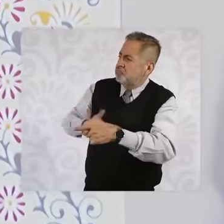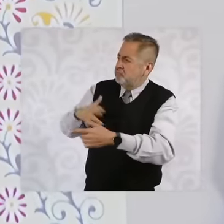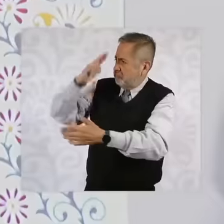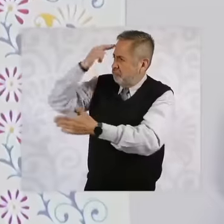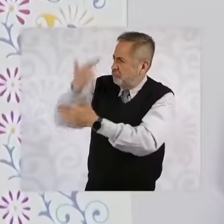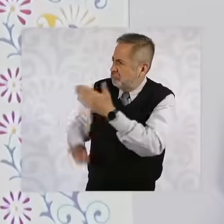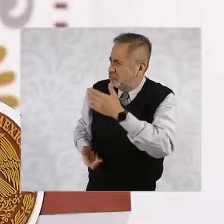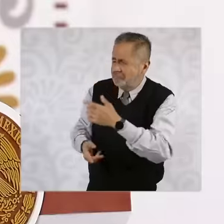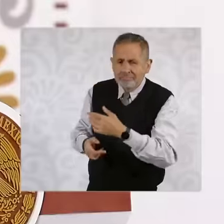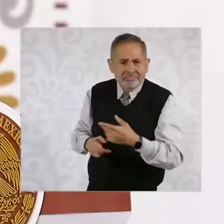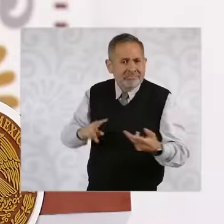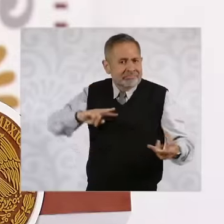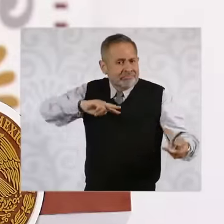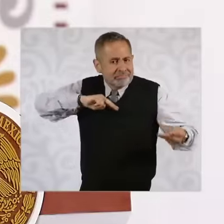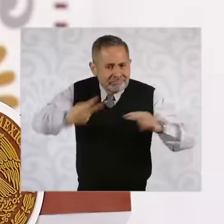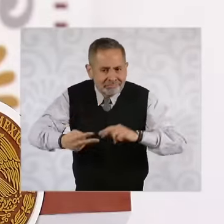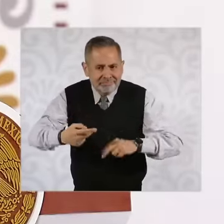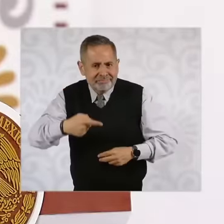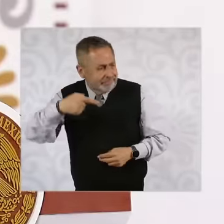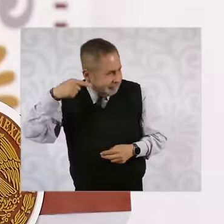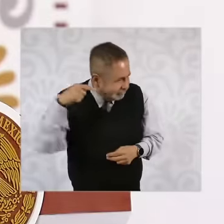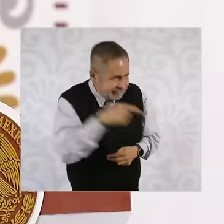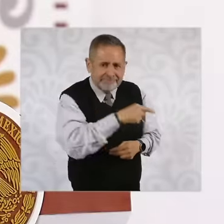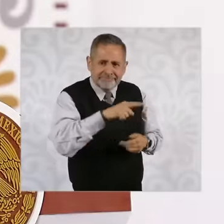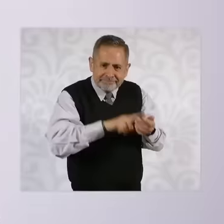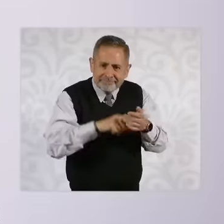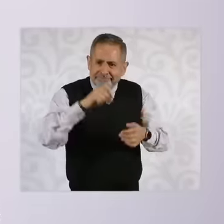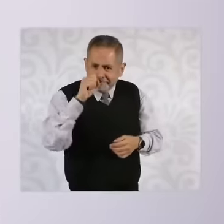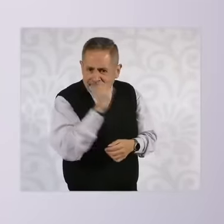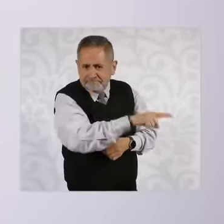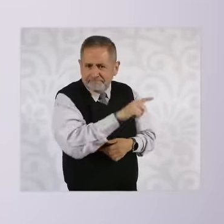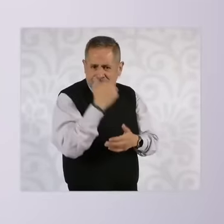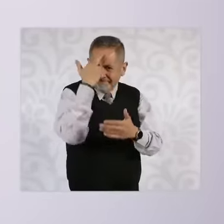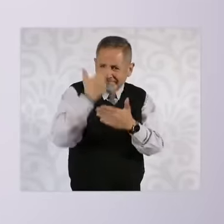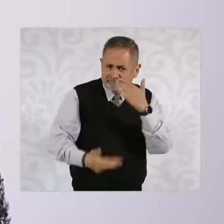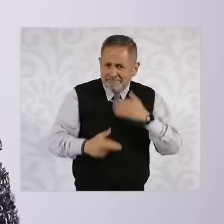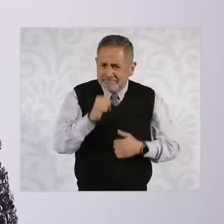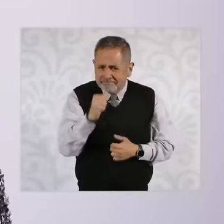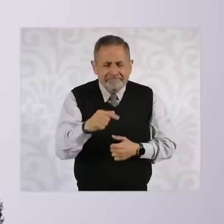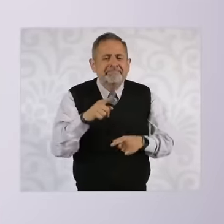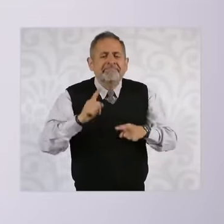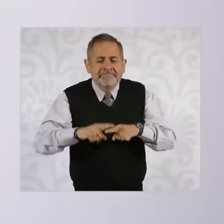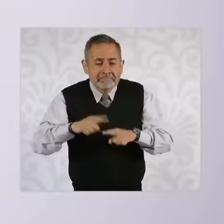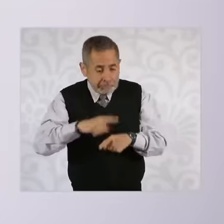are violating the laws and violating the rule of law are the judges themselves,